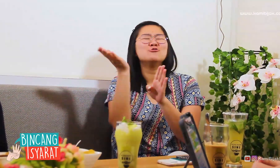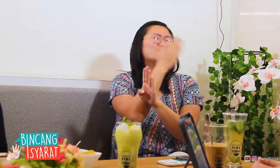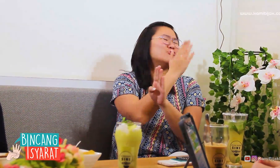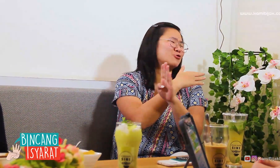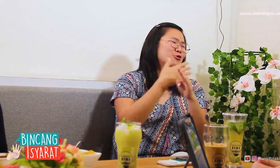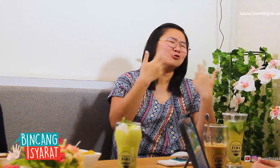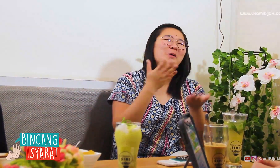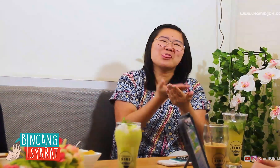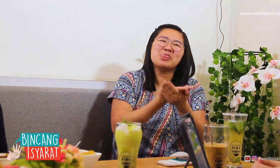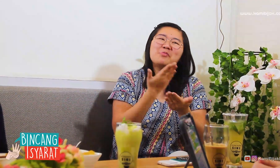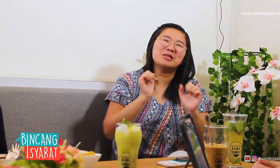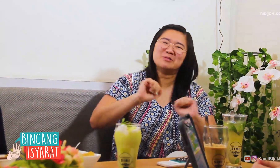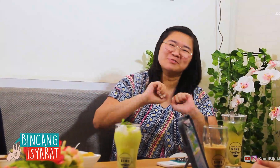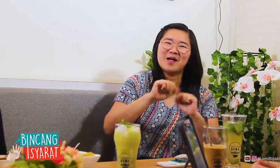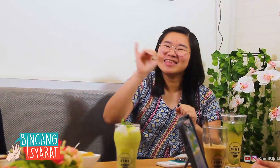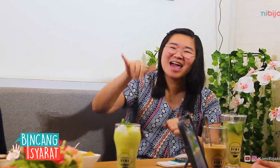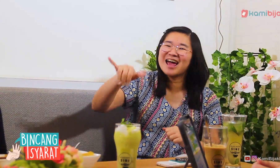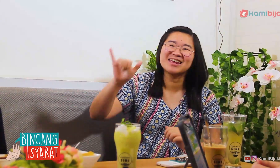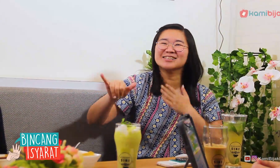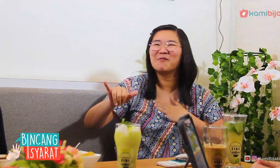He has asked for it several times soon to open a signaling class in Bali,